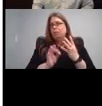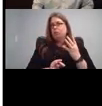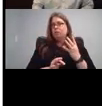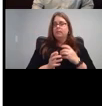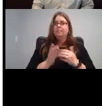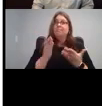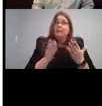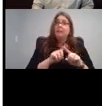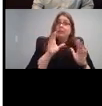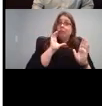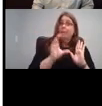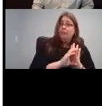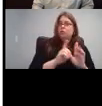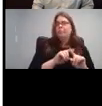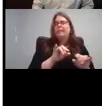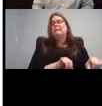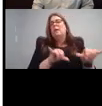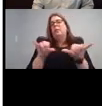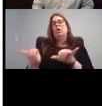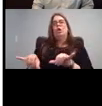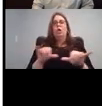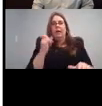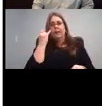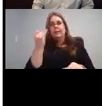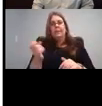This is a webcast about